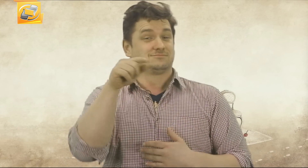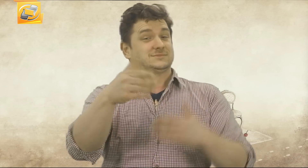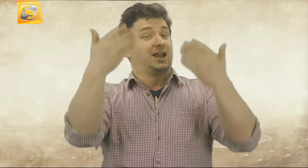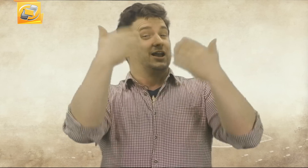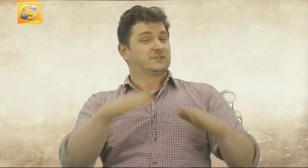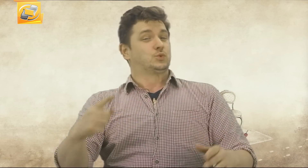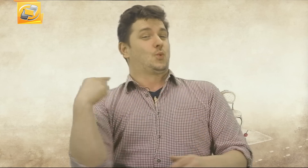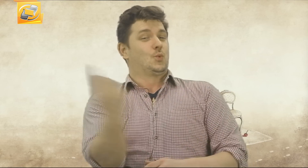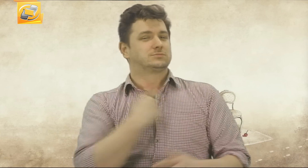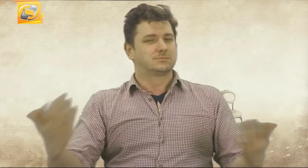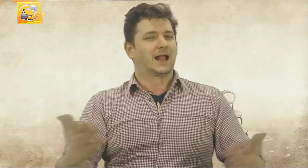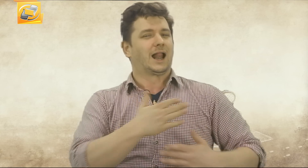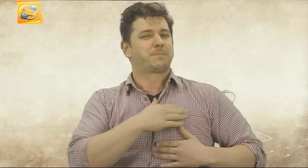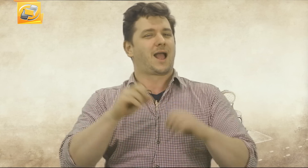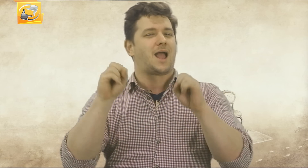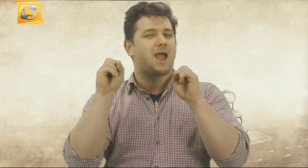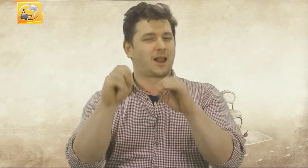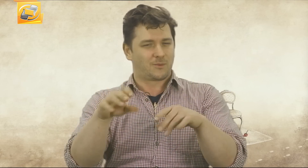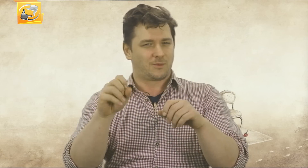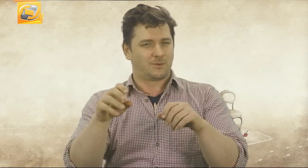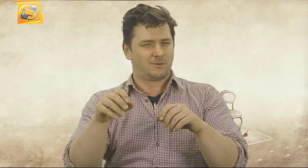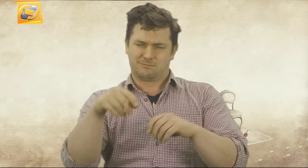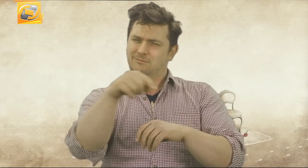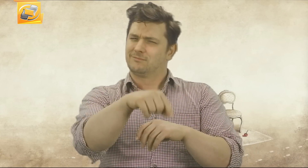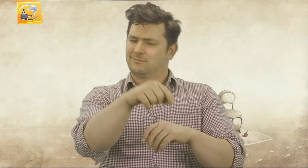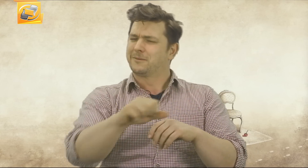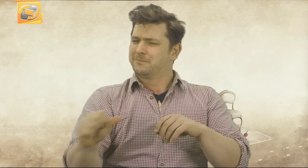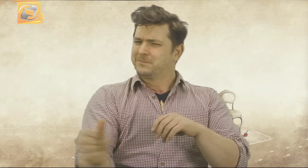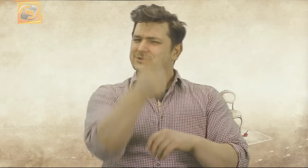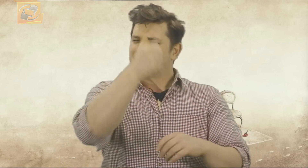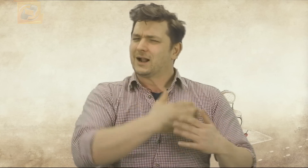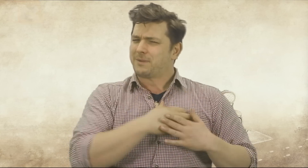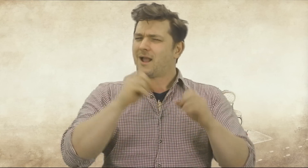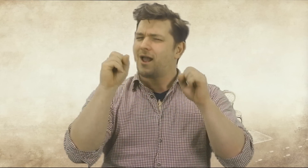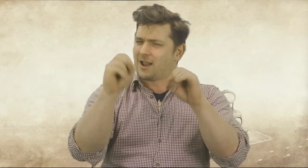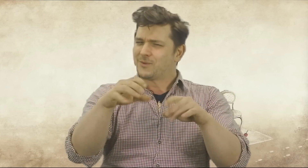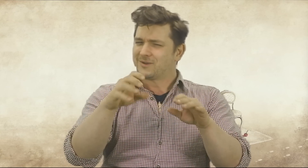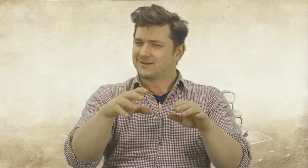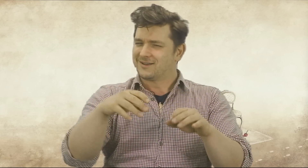Das war unsere Liebeserklärung an diese besondere Liebeserklärung: